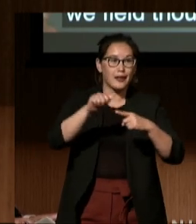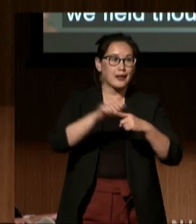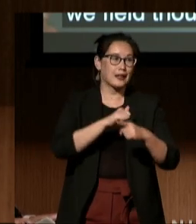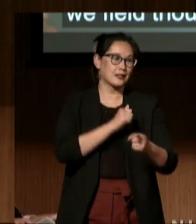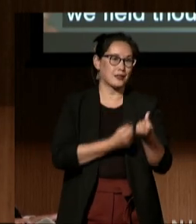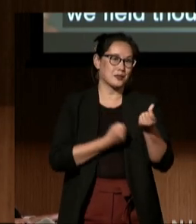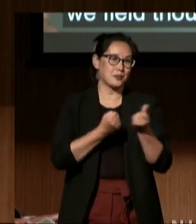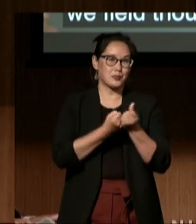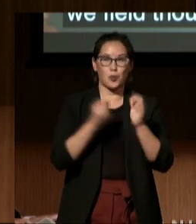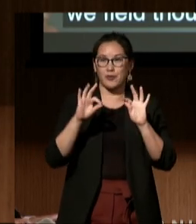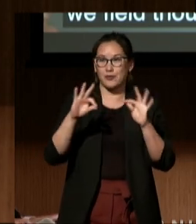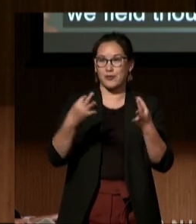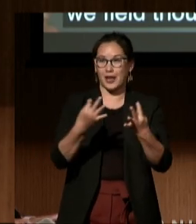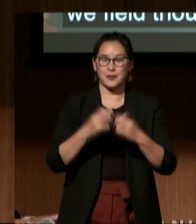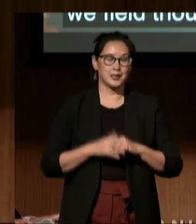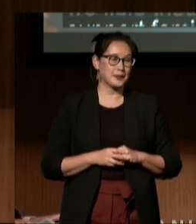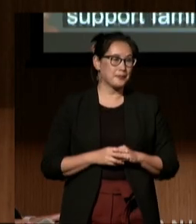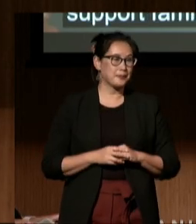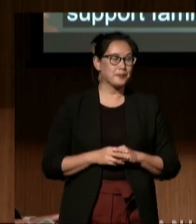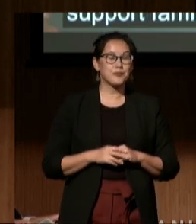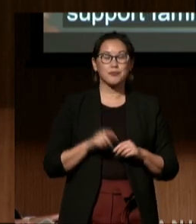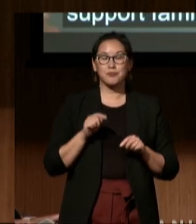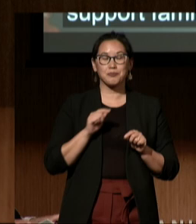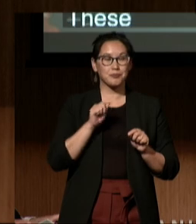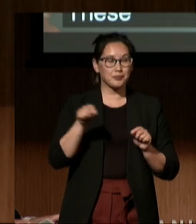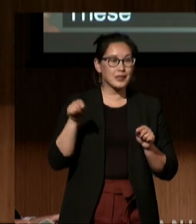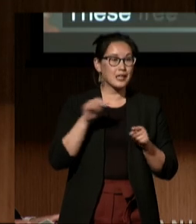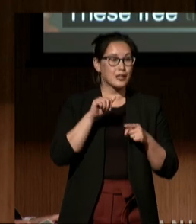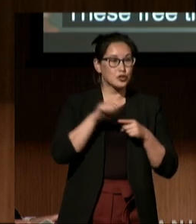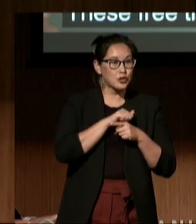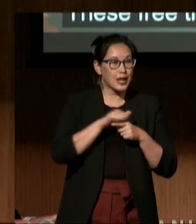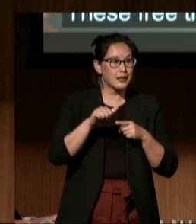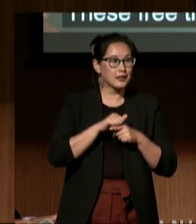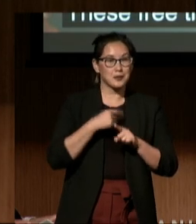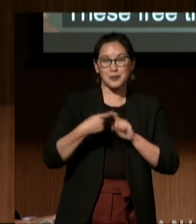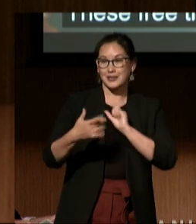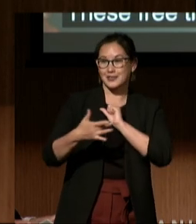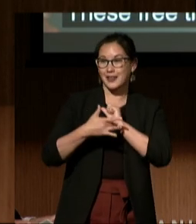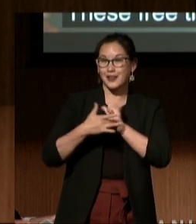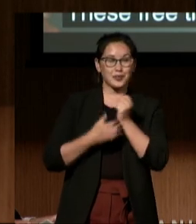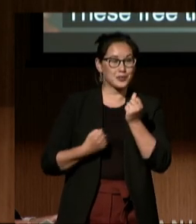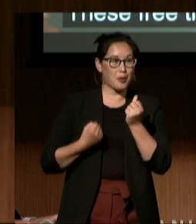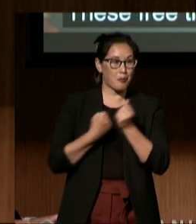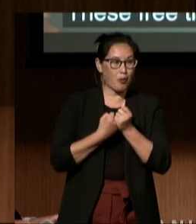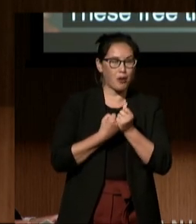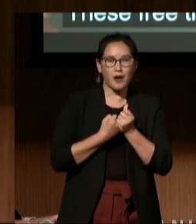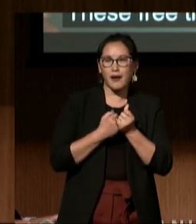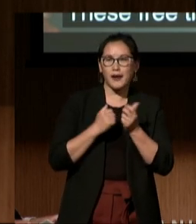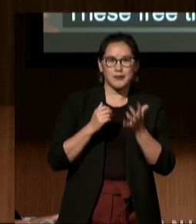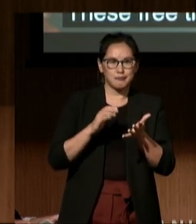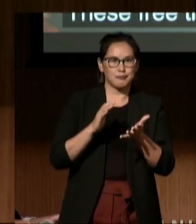These free trainings and technical support are possible because of your donation.